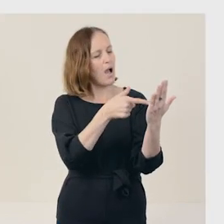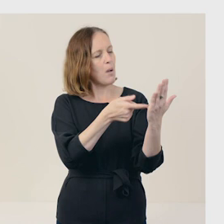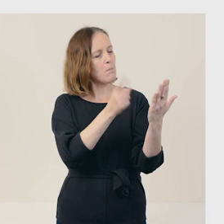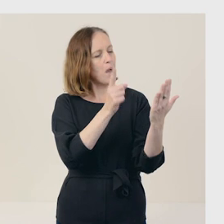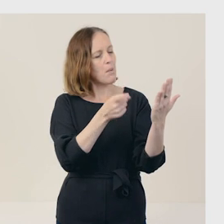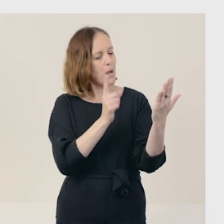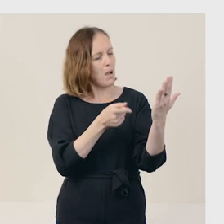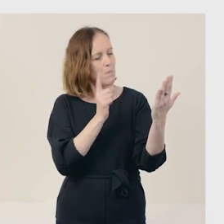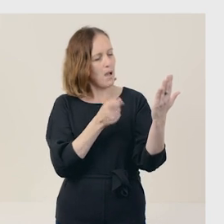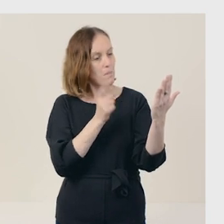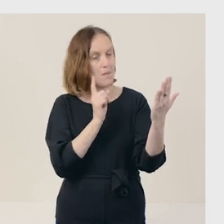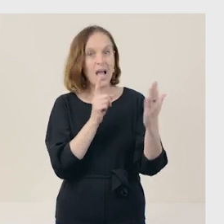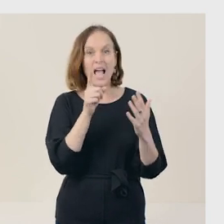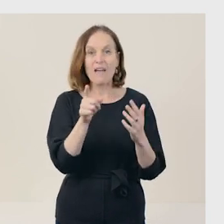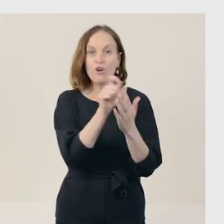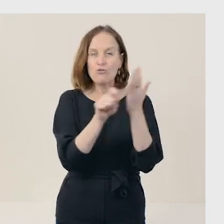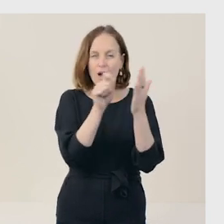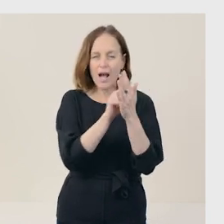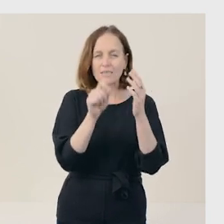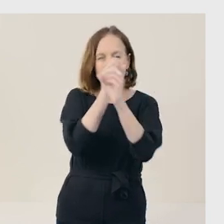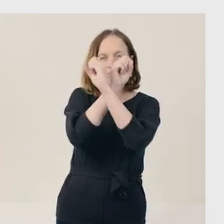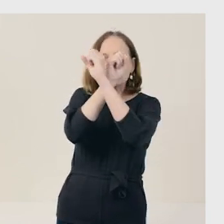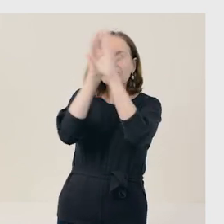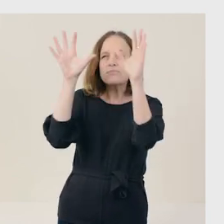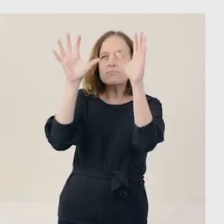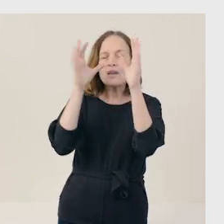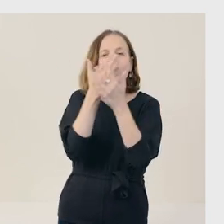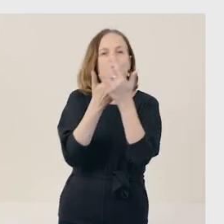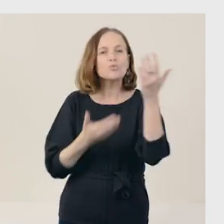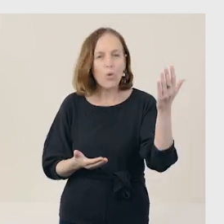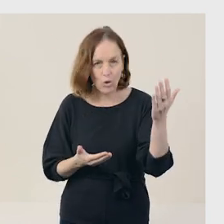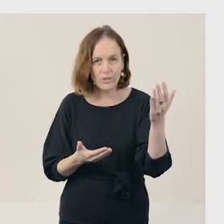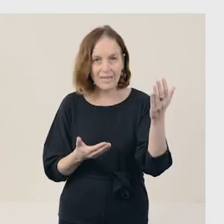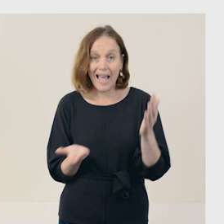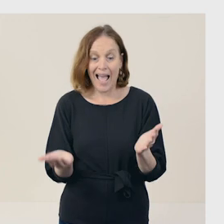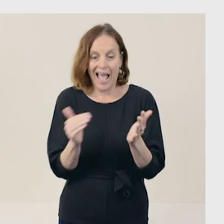If you are writing an imaginative text, such as a narrative story, adding more detail